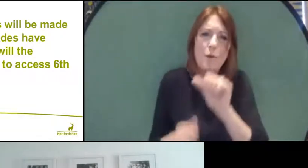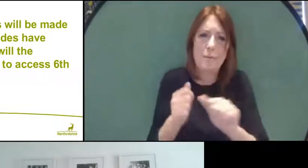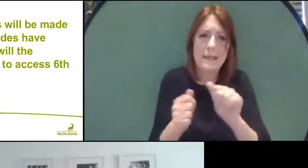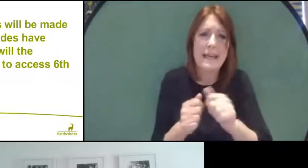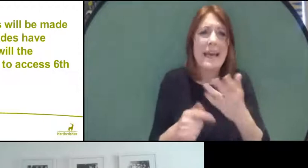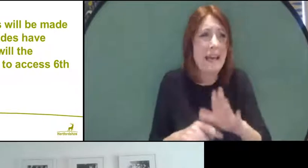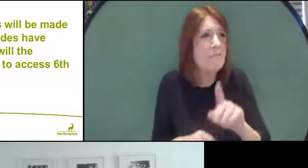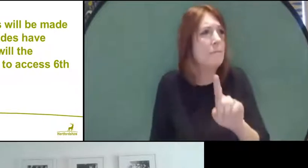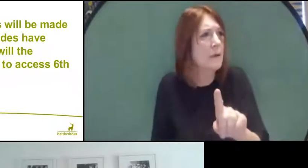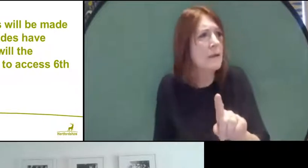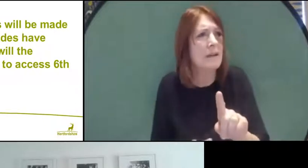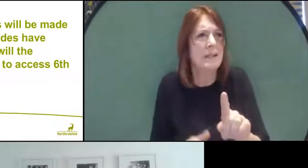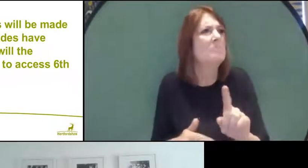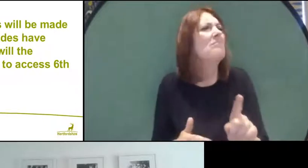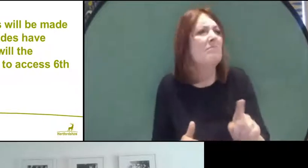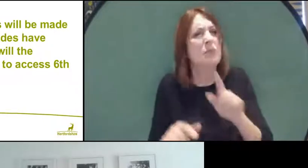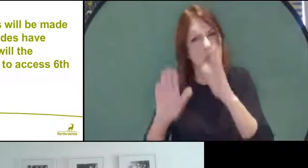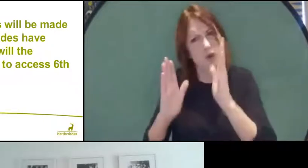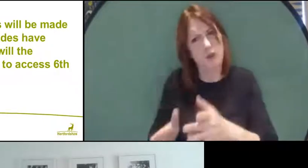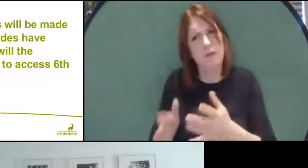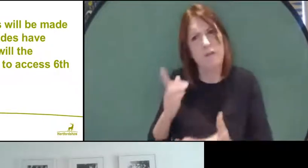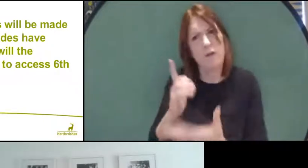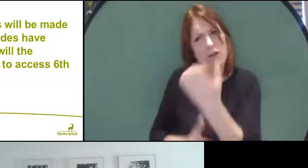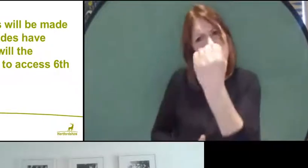they will talk to you about that. But remember, there will be no